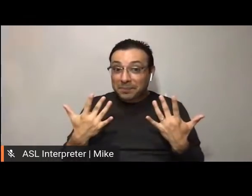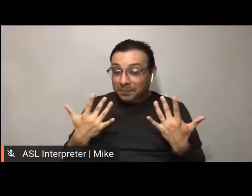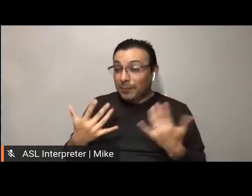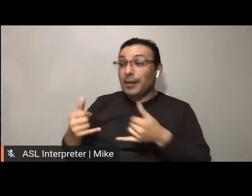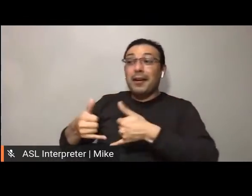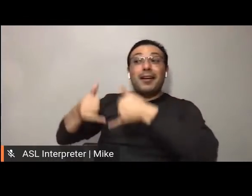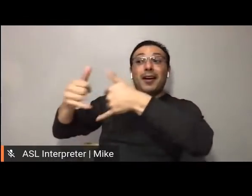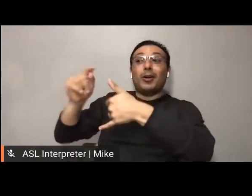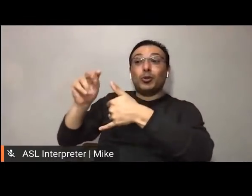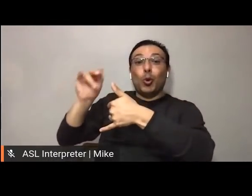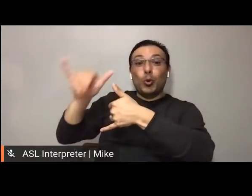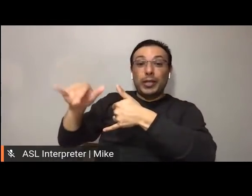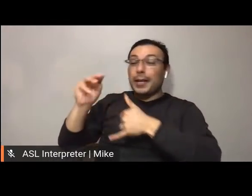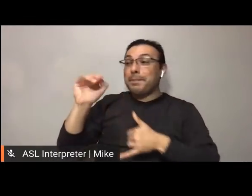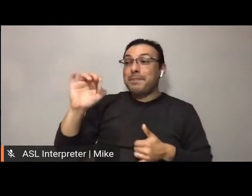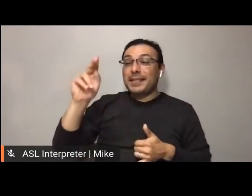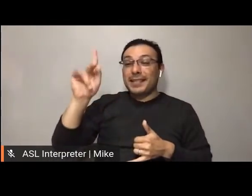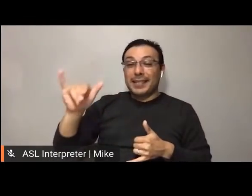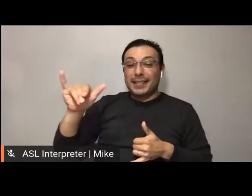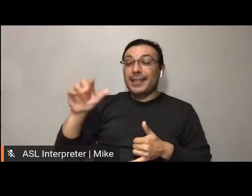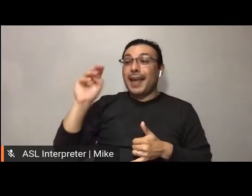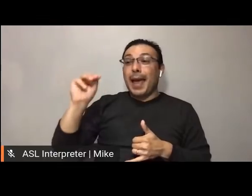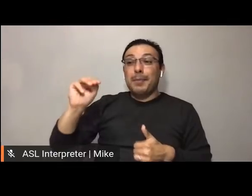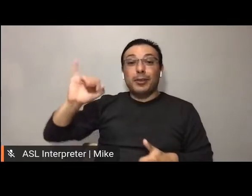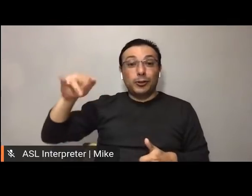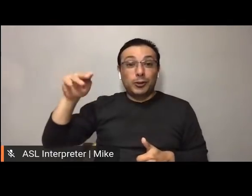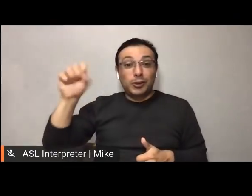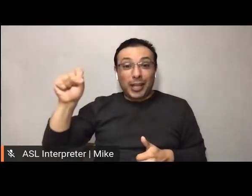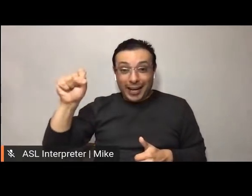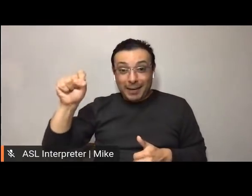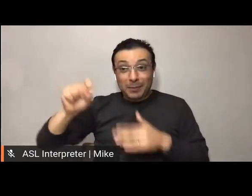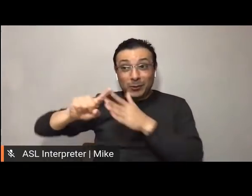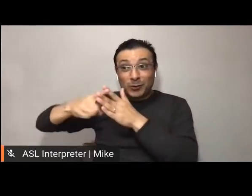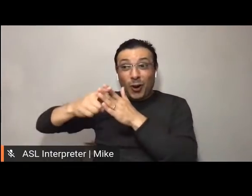Nikki M. James, join us for a performance at the top of the next session,